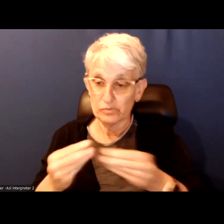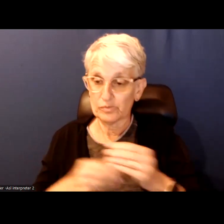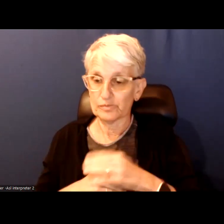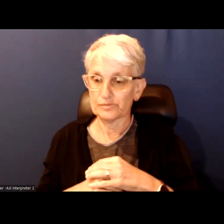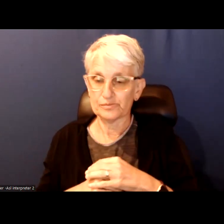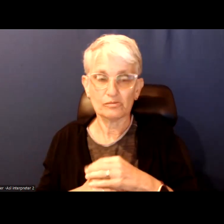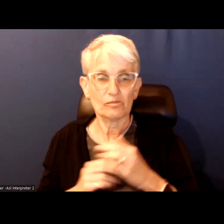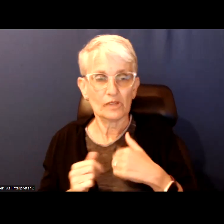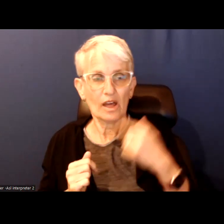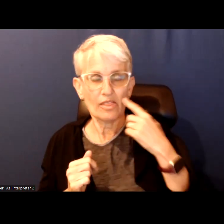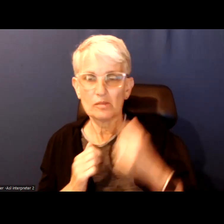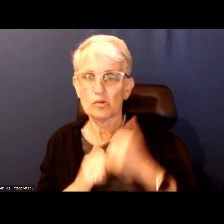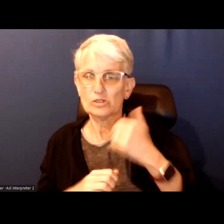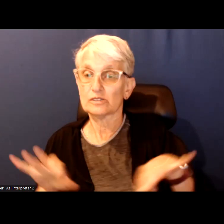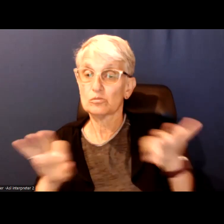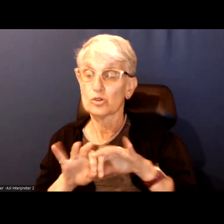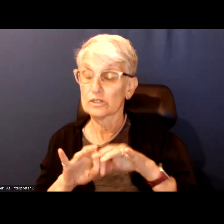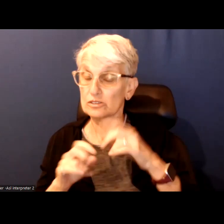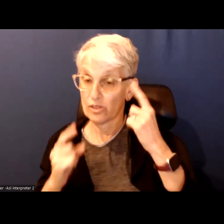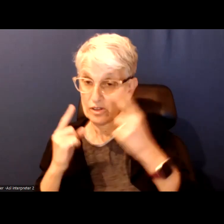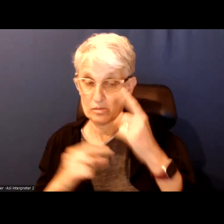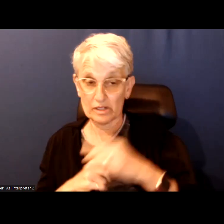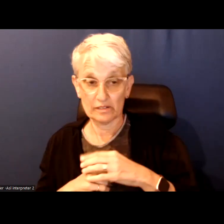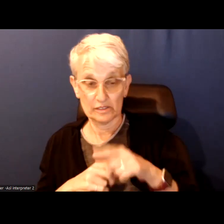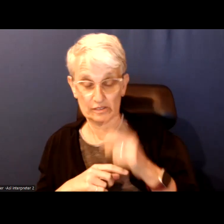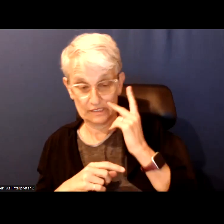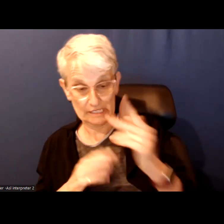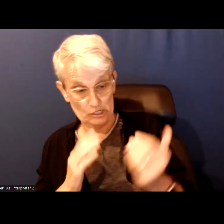And I think the most important thing to think about when you see a new idea is are they